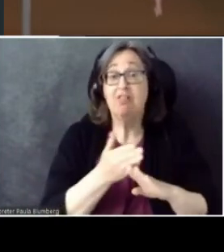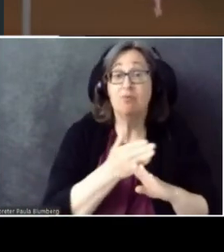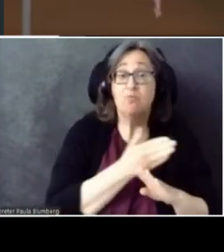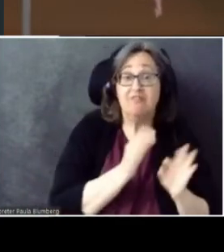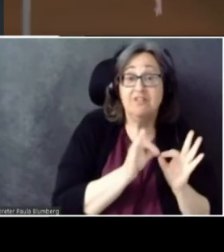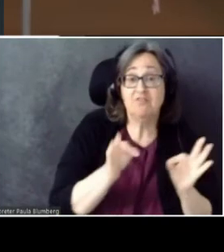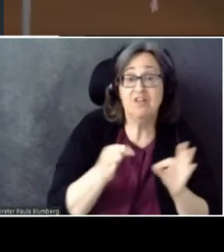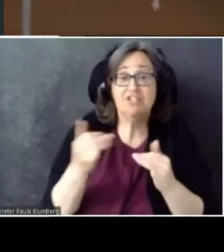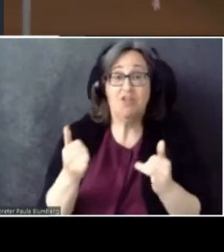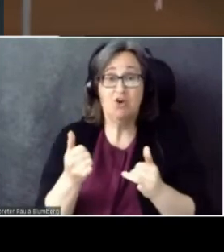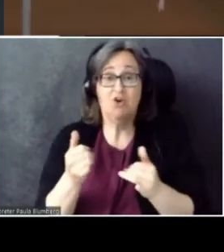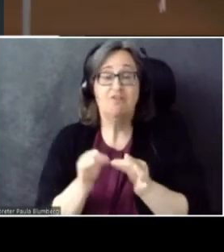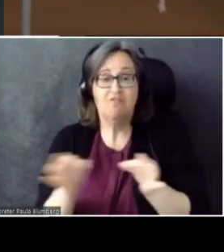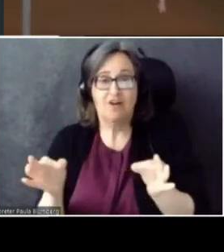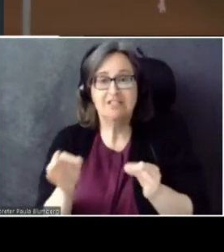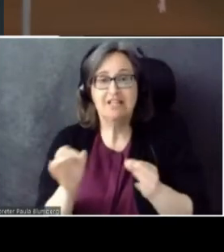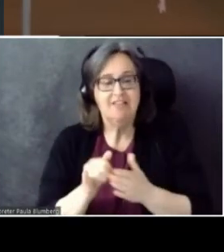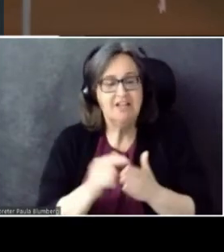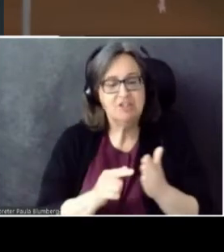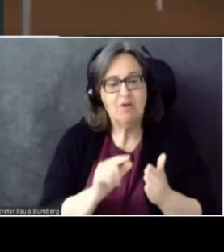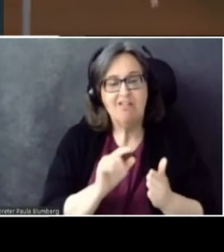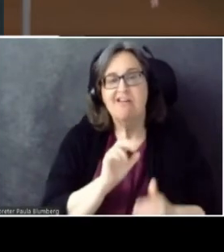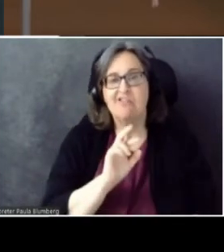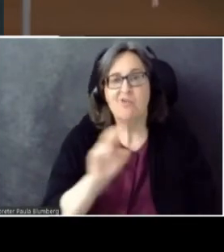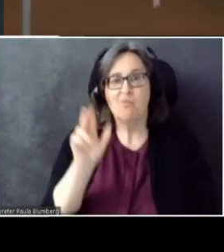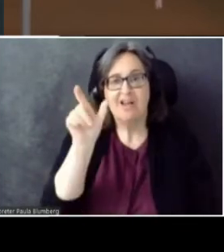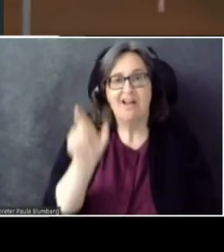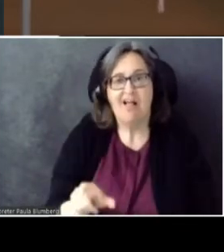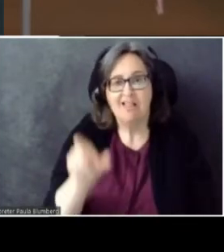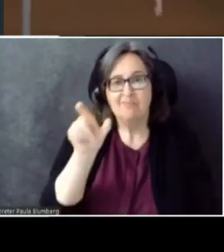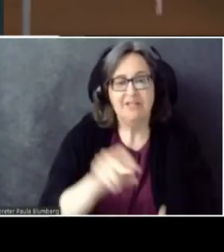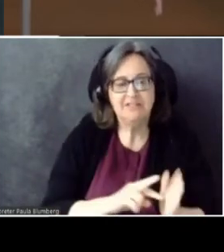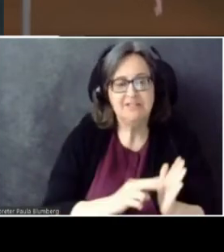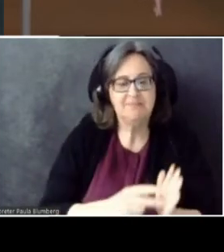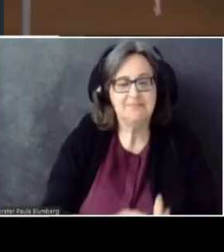So that's what that right column is about. Okay.